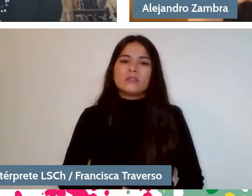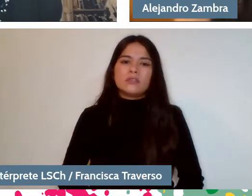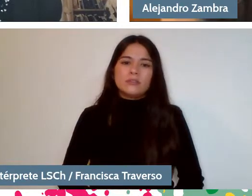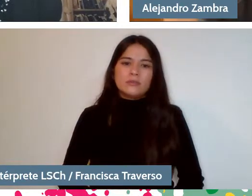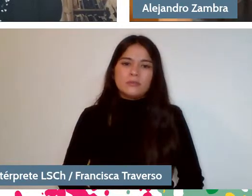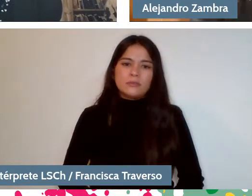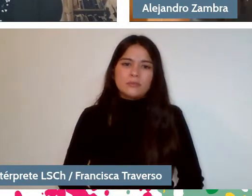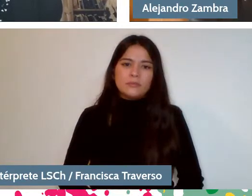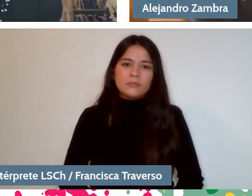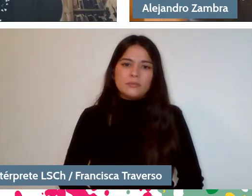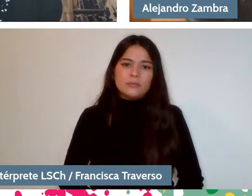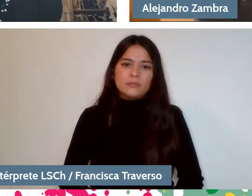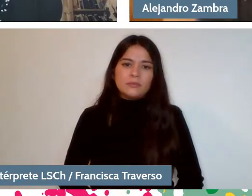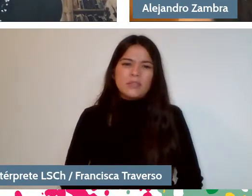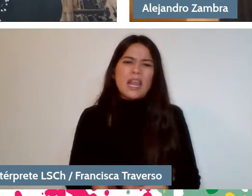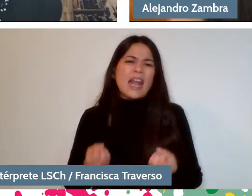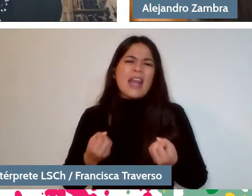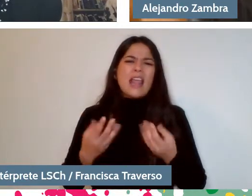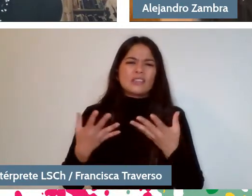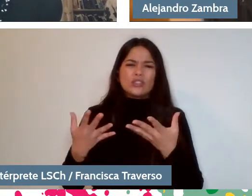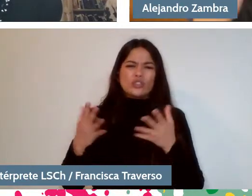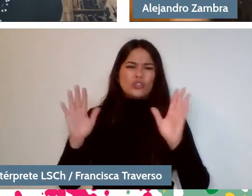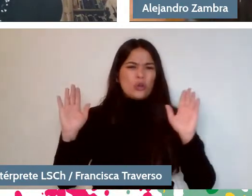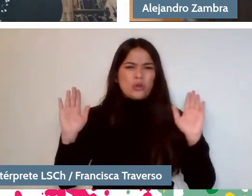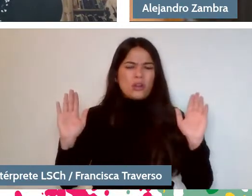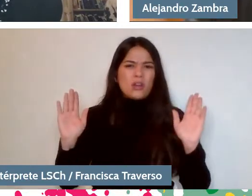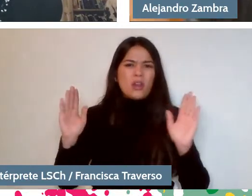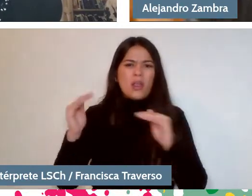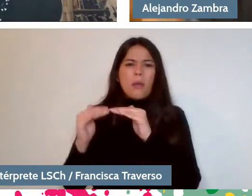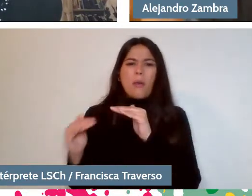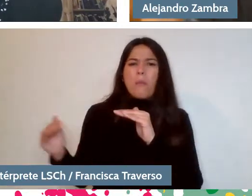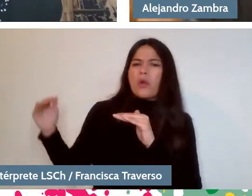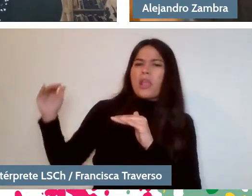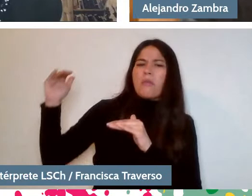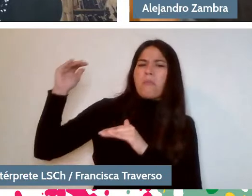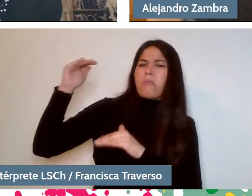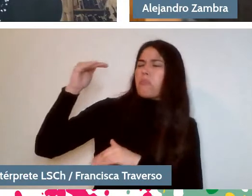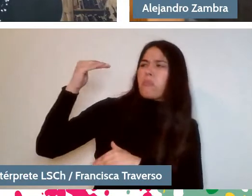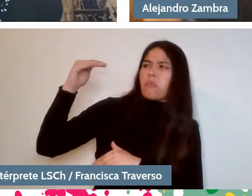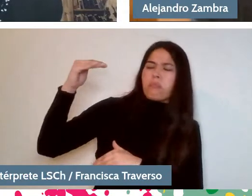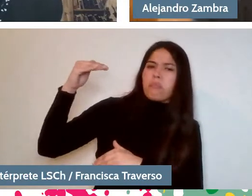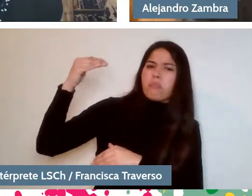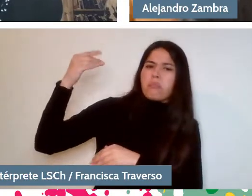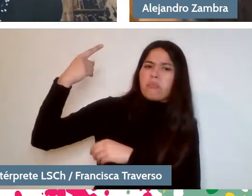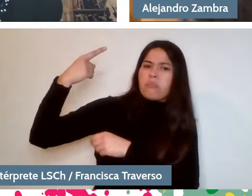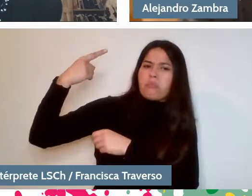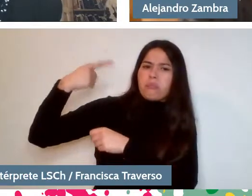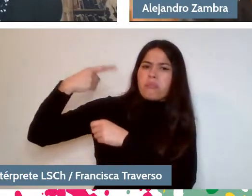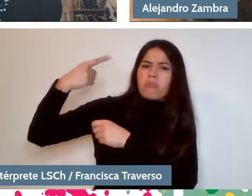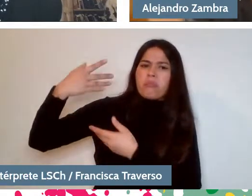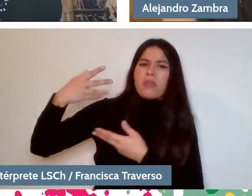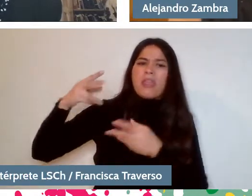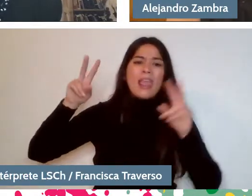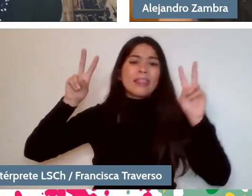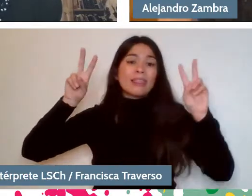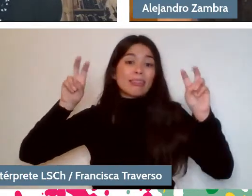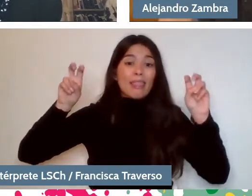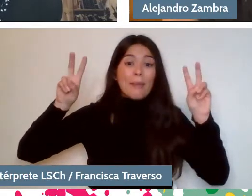reacting to the omnipresence of the theme. You always have to talk about it, I mean...